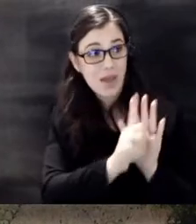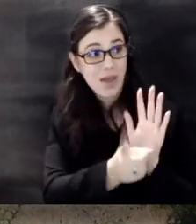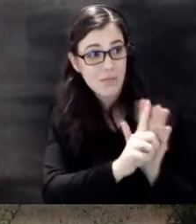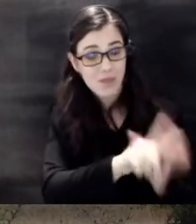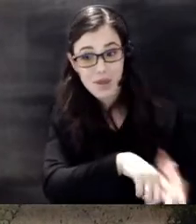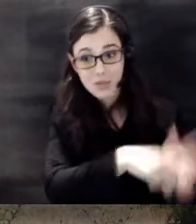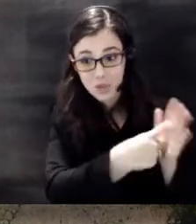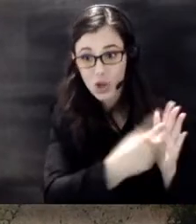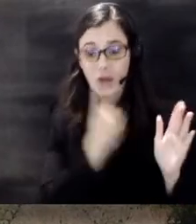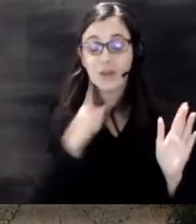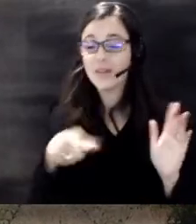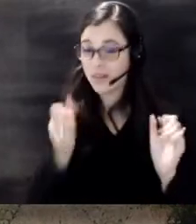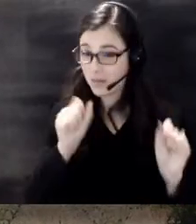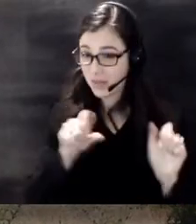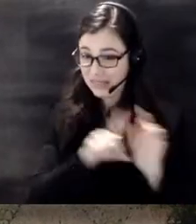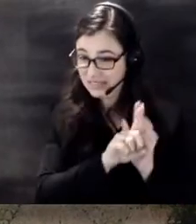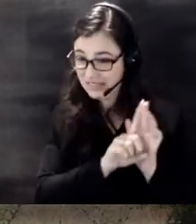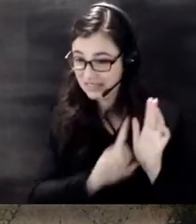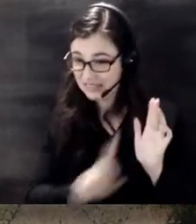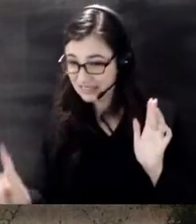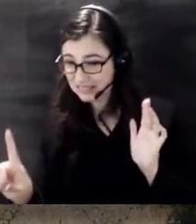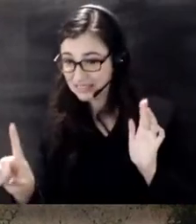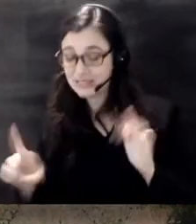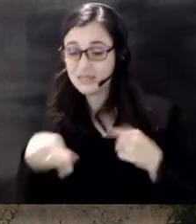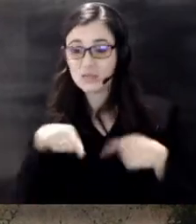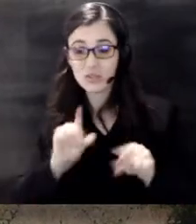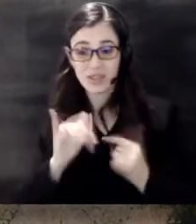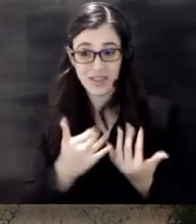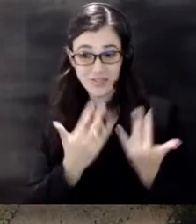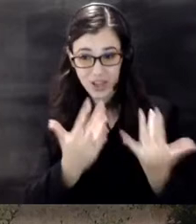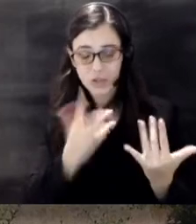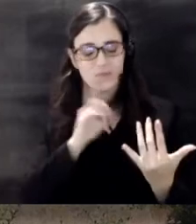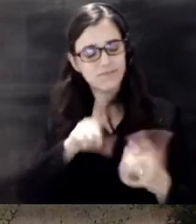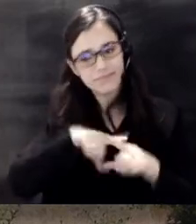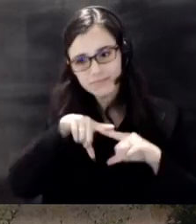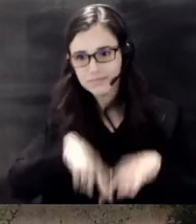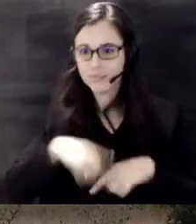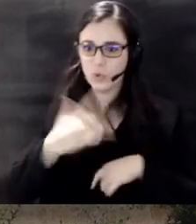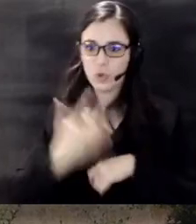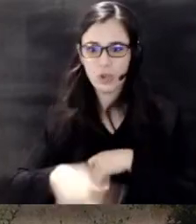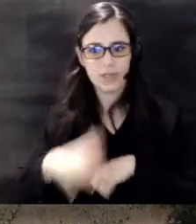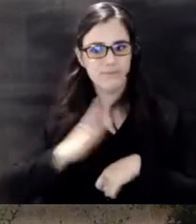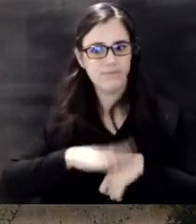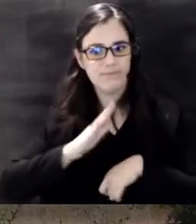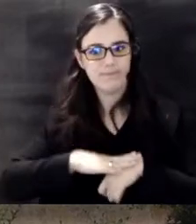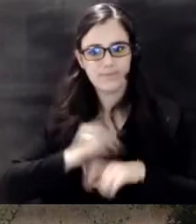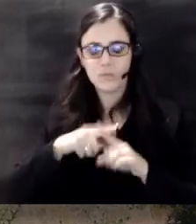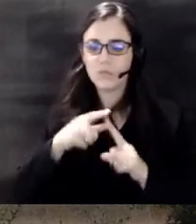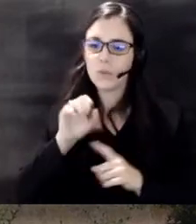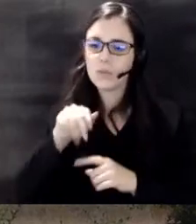get out of a home during a fire depends on early warning from smoke alarms and advanced planning